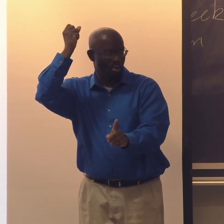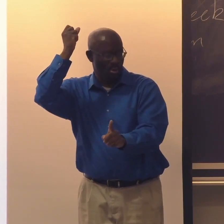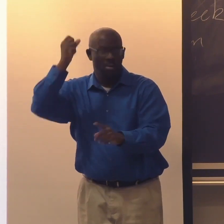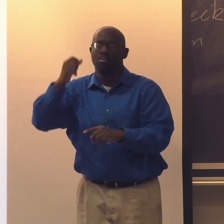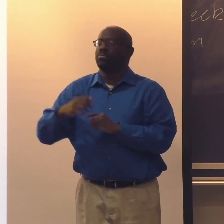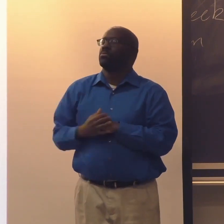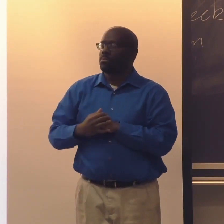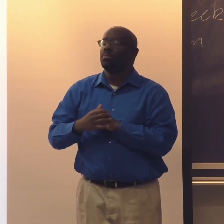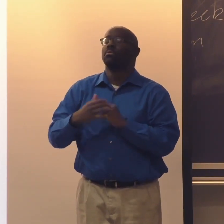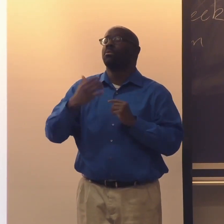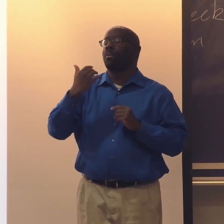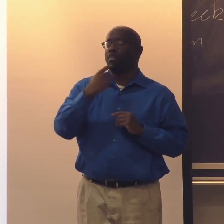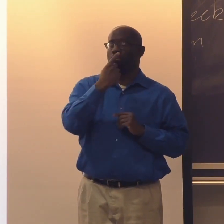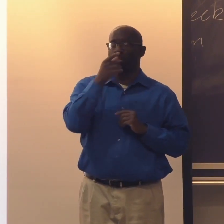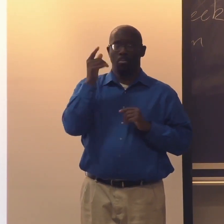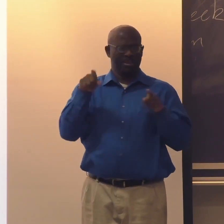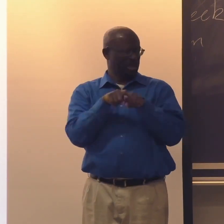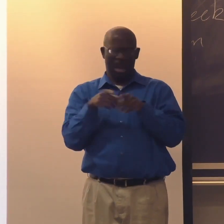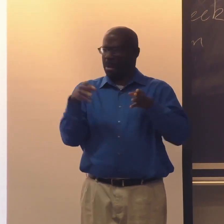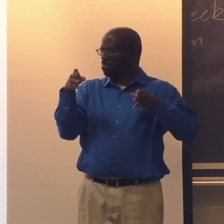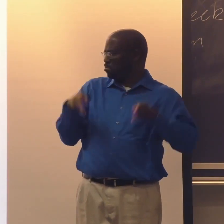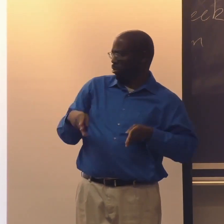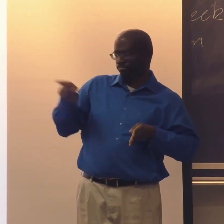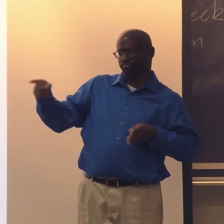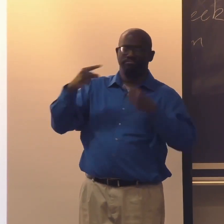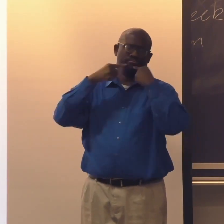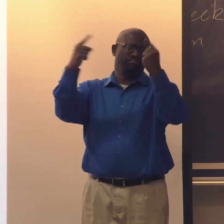and cultural appropriation.